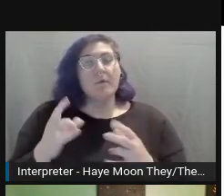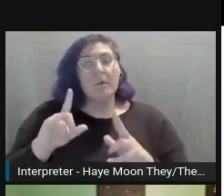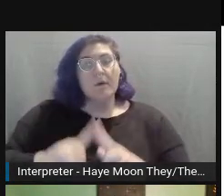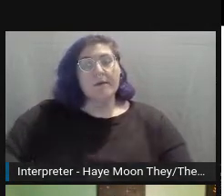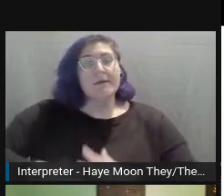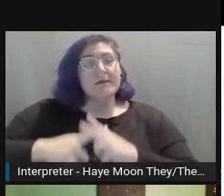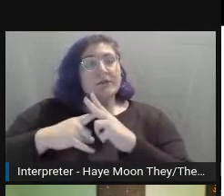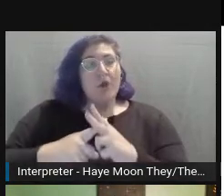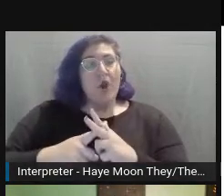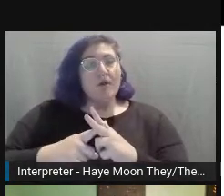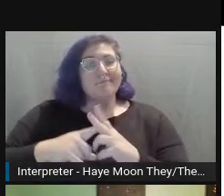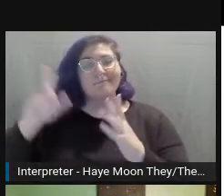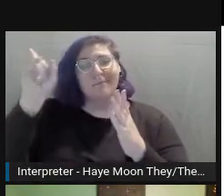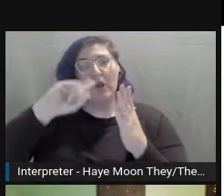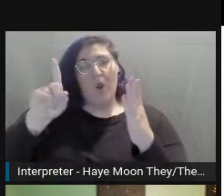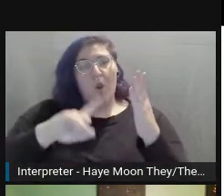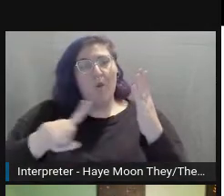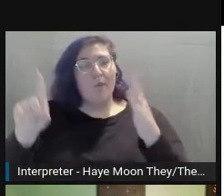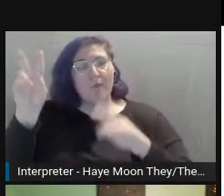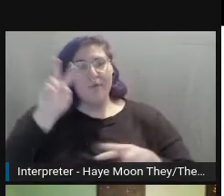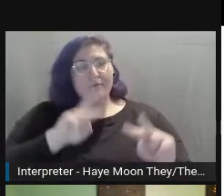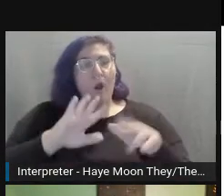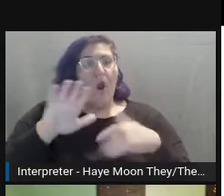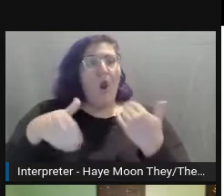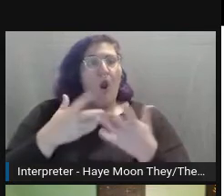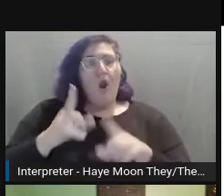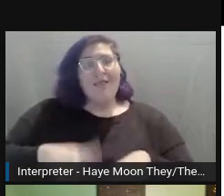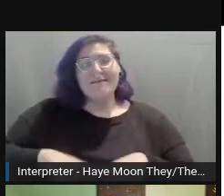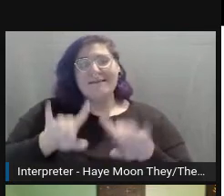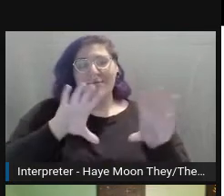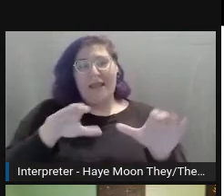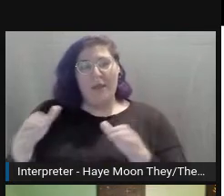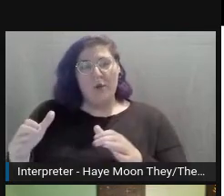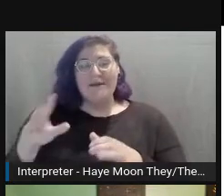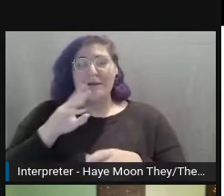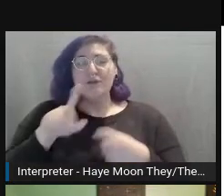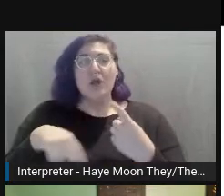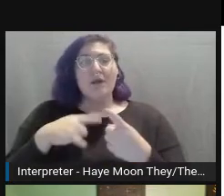through all the different categories. I'm going to talk about the different types of disabilities